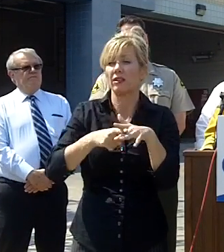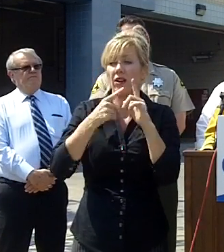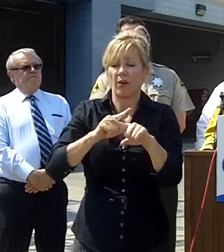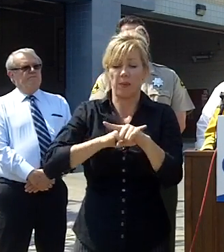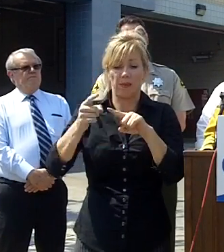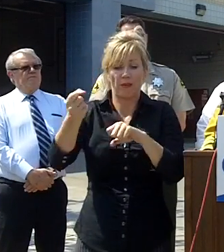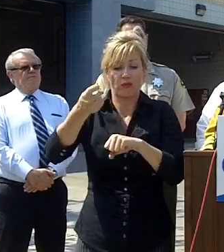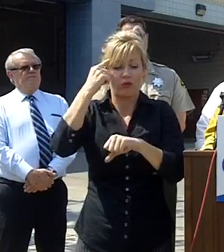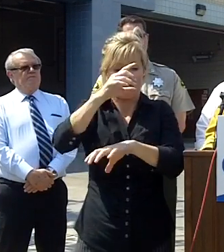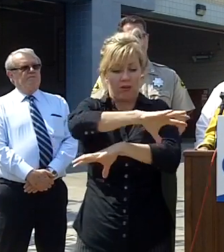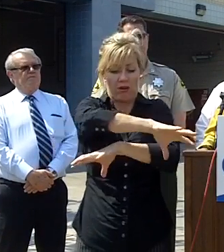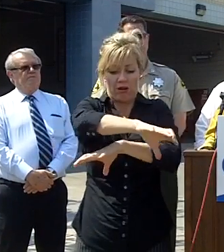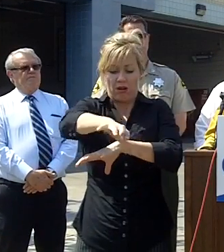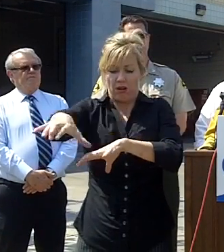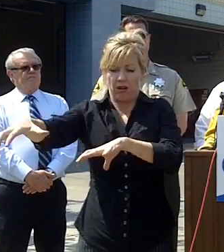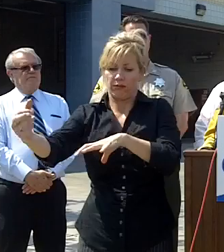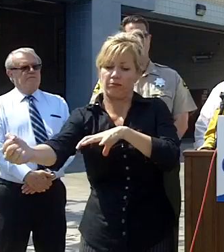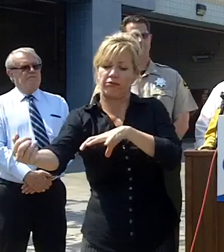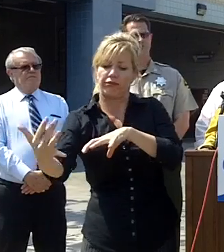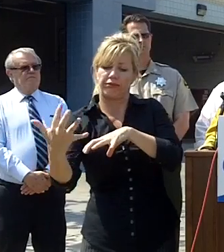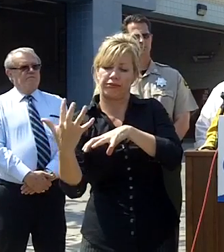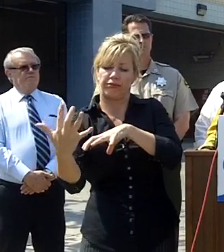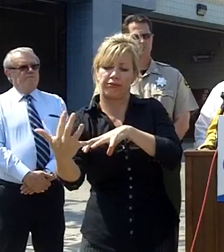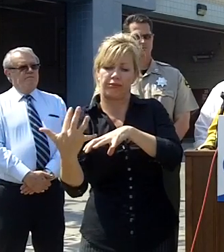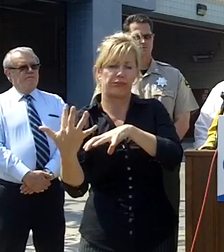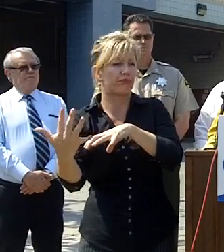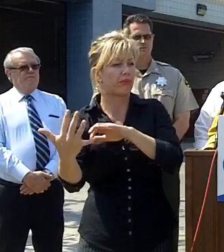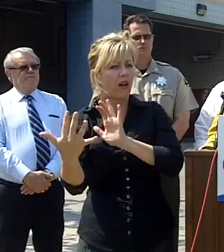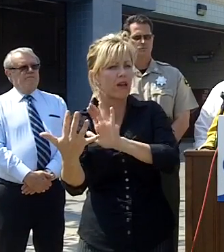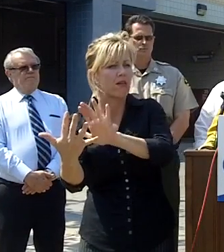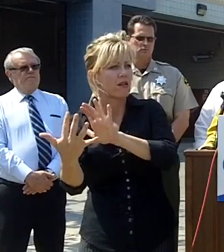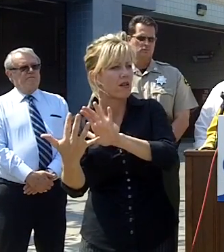this fire that really helped them in helping themselves so that was greatly appreciated